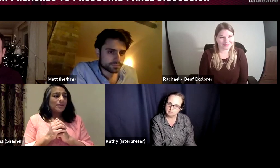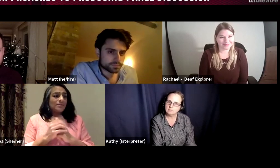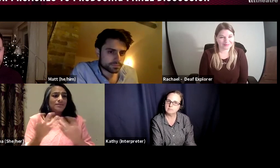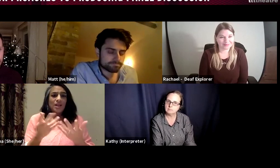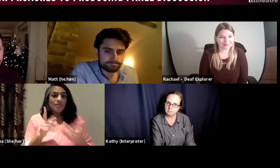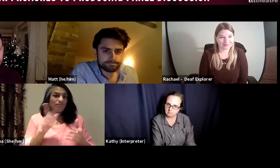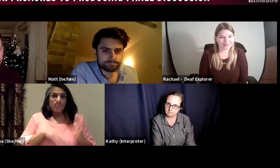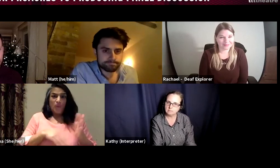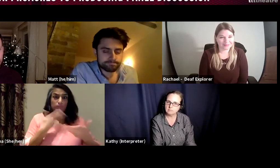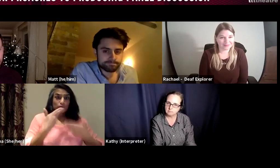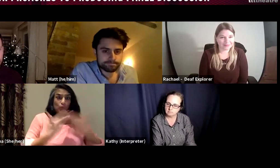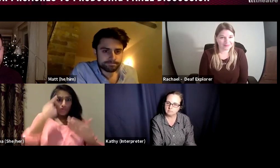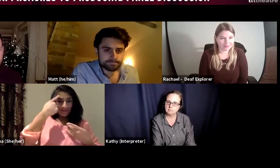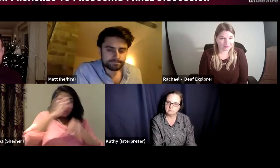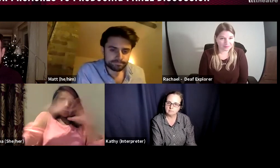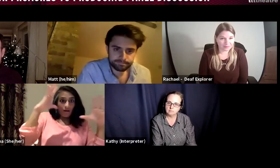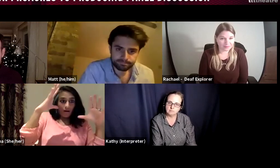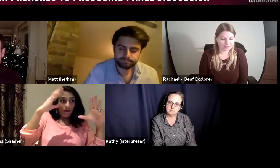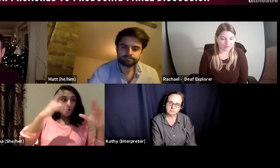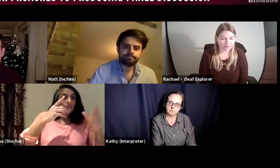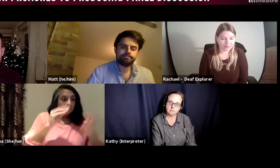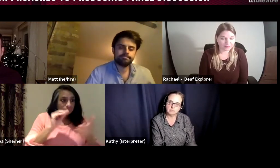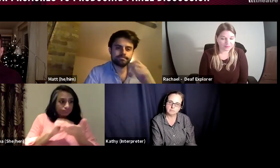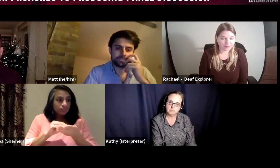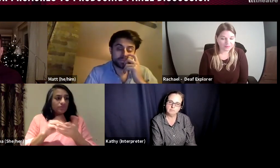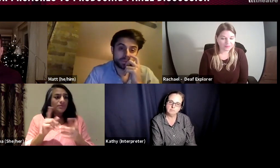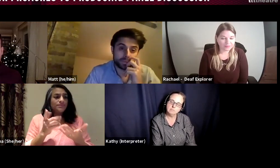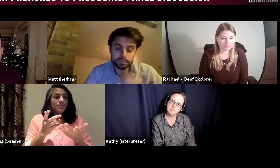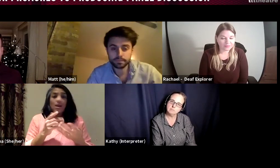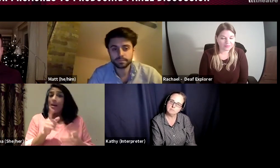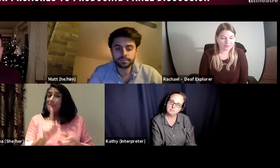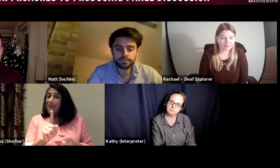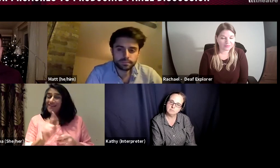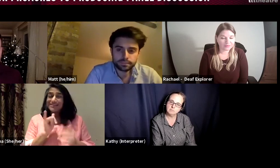that those deaf people are being represented in the best way. So it may be that you have a story